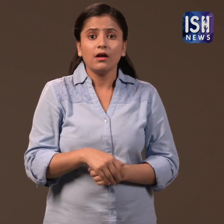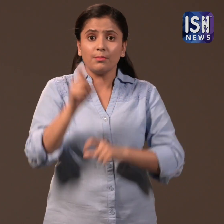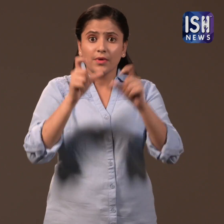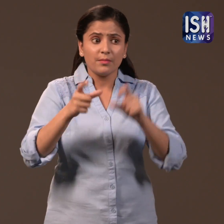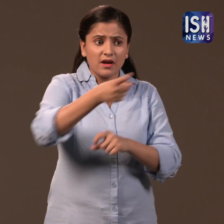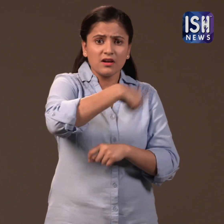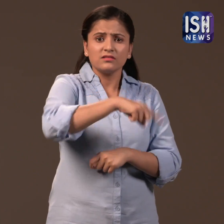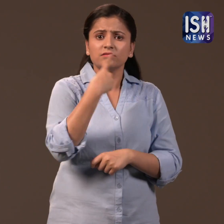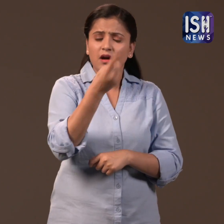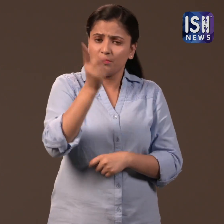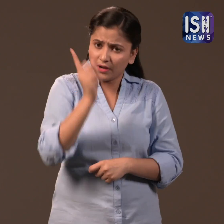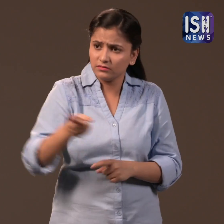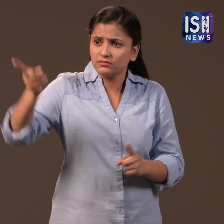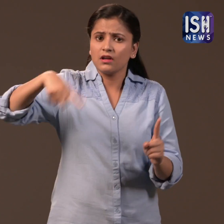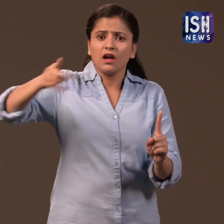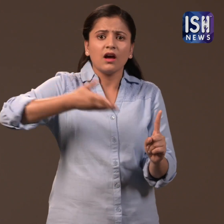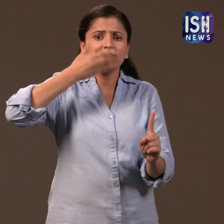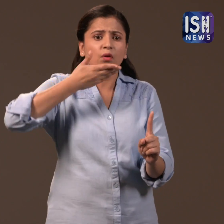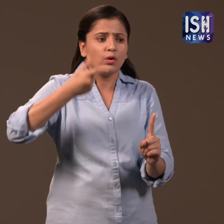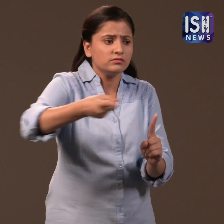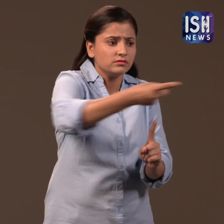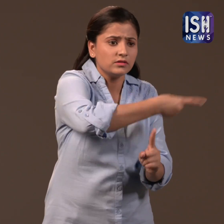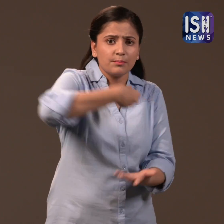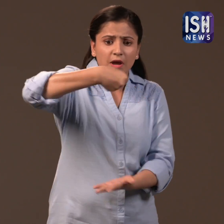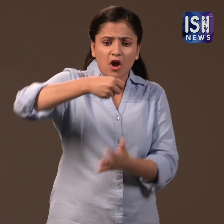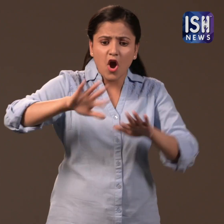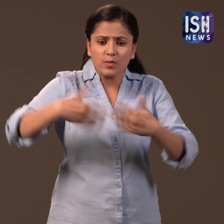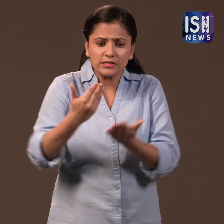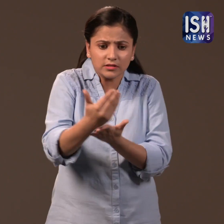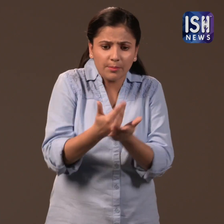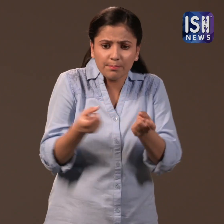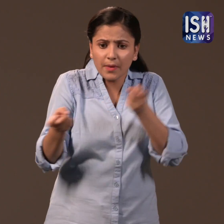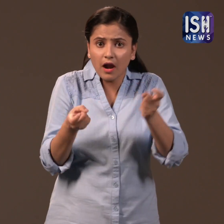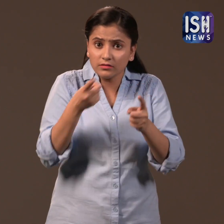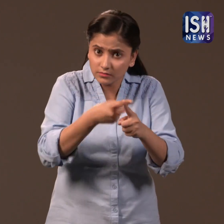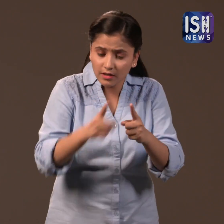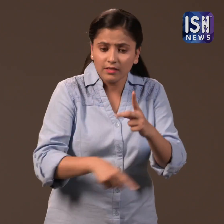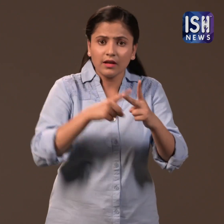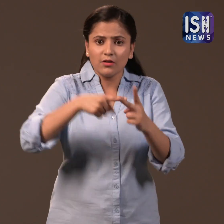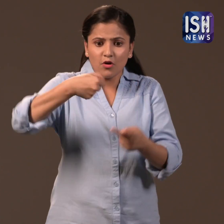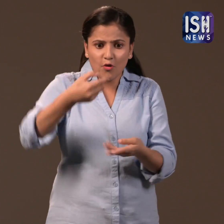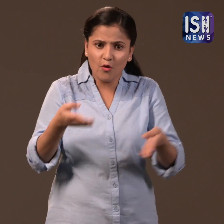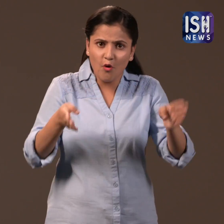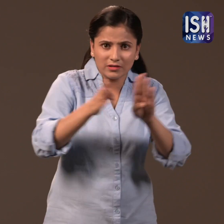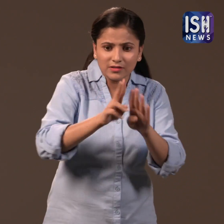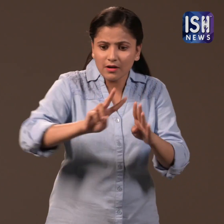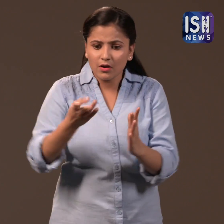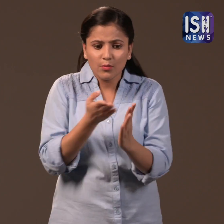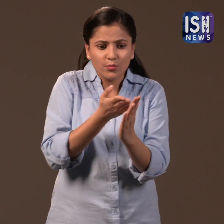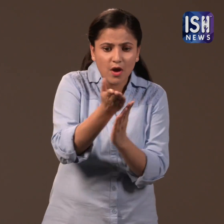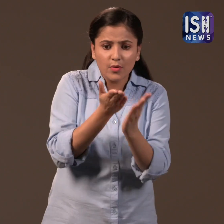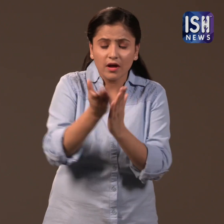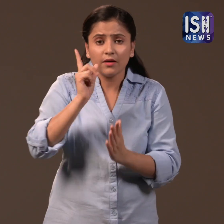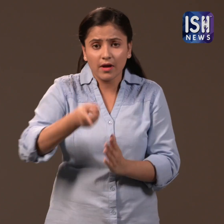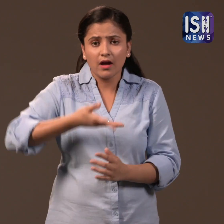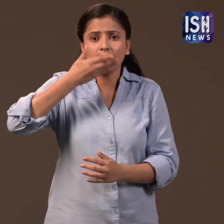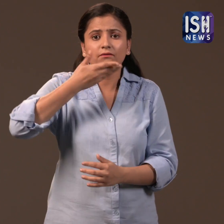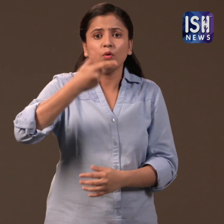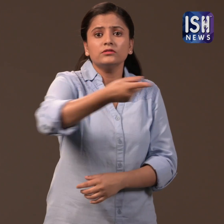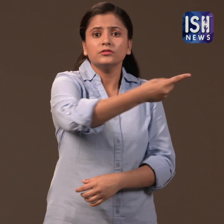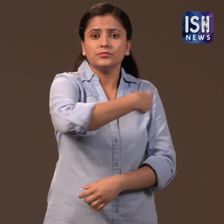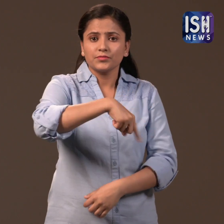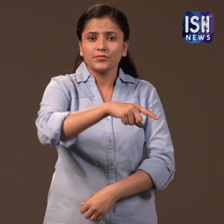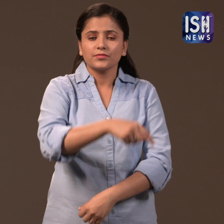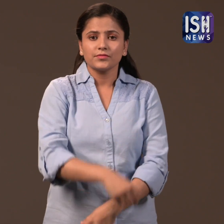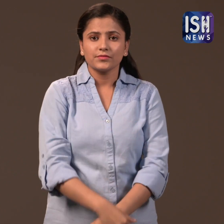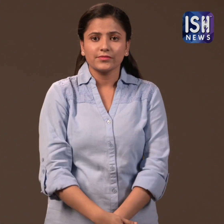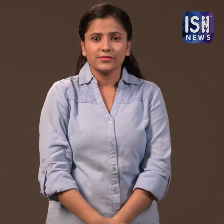People must be educated about the management of plastic bags and it's alternatives.